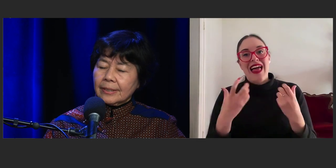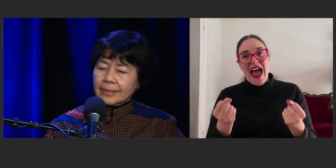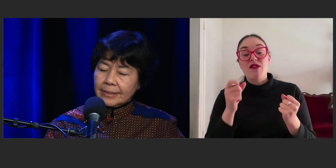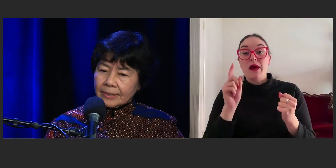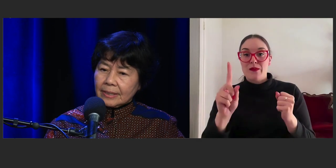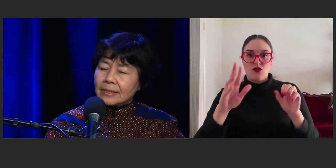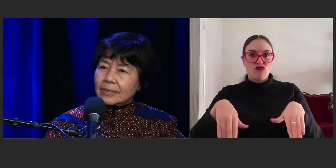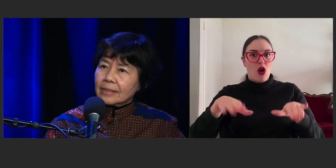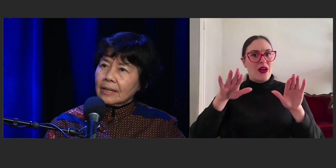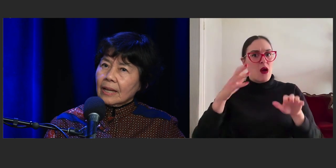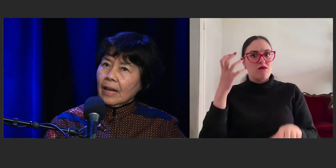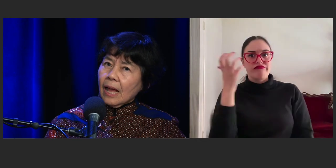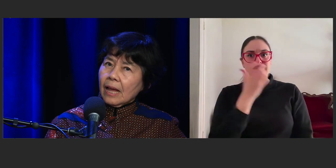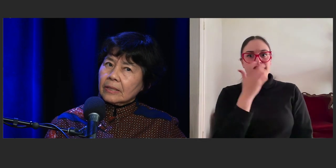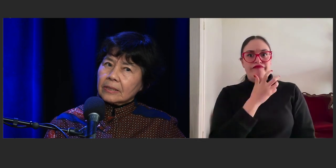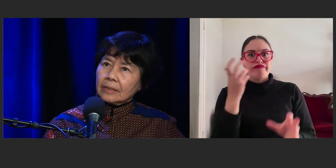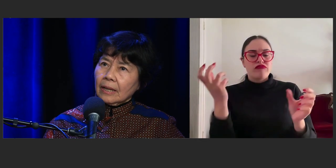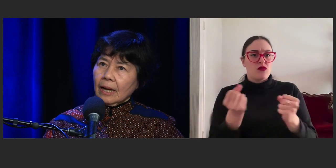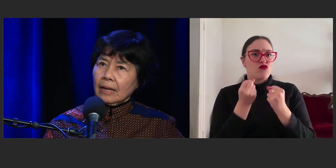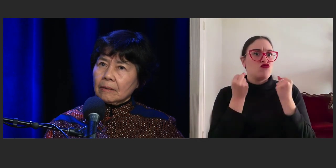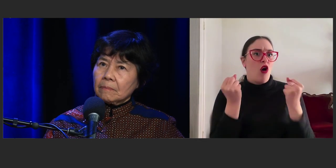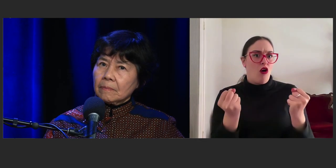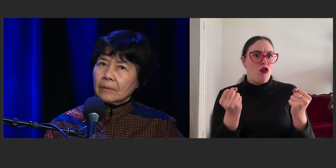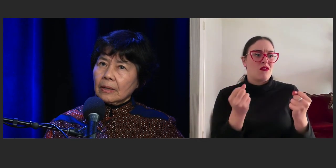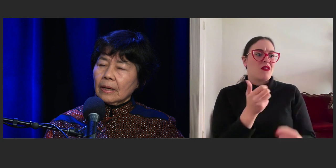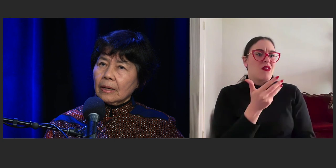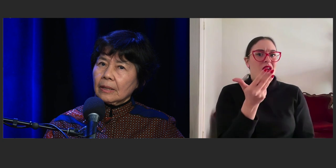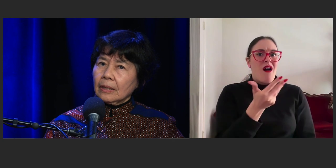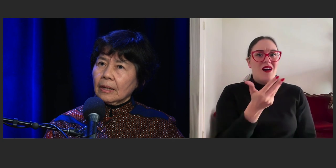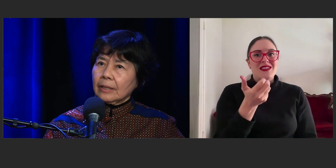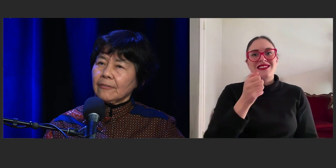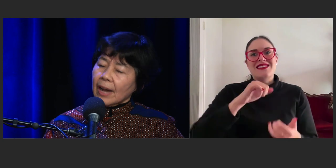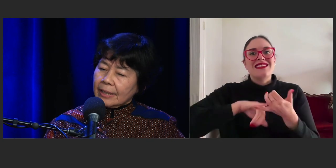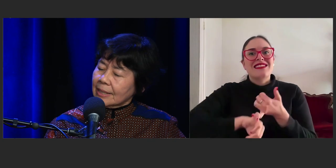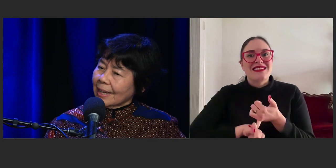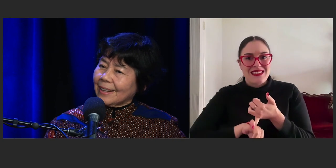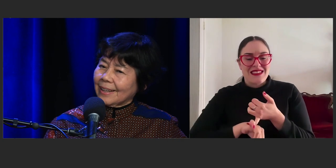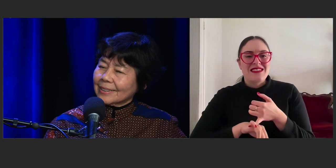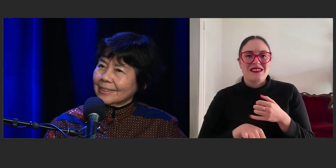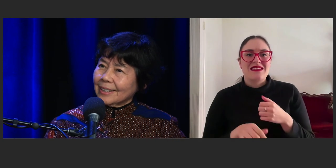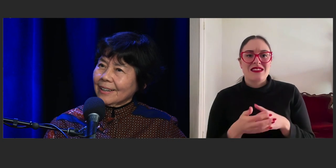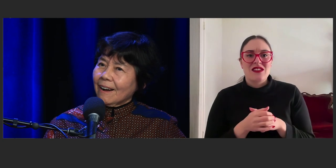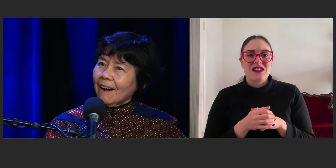in the '60s. And if I hadn't had that,